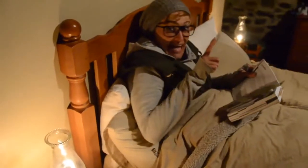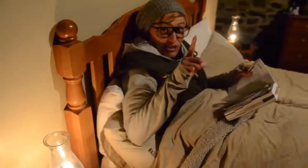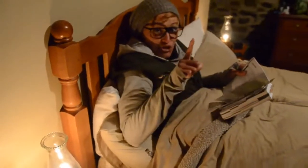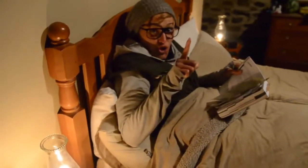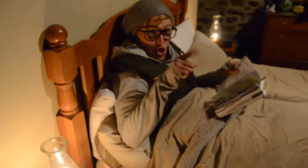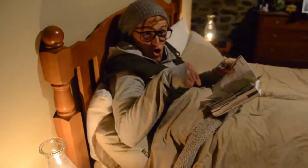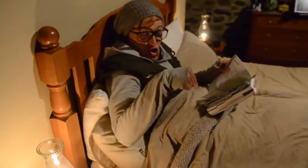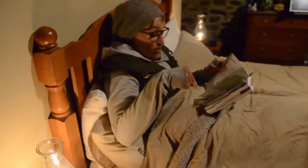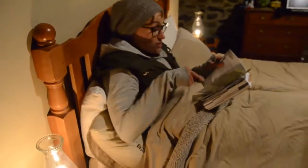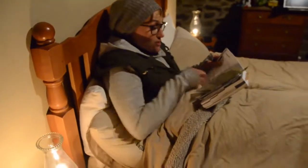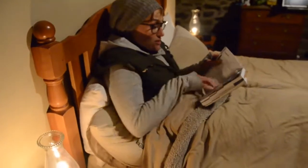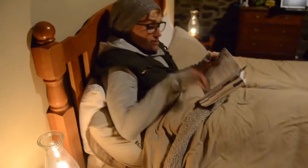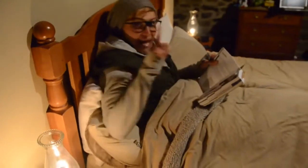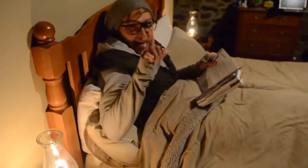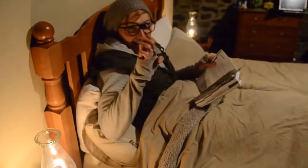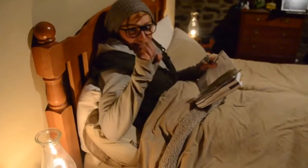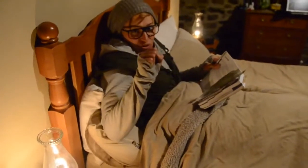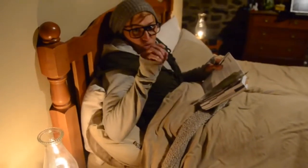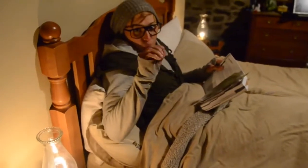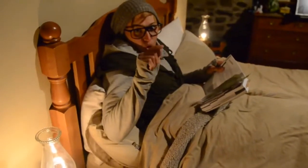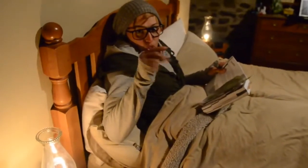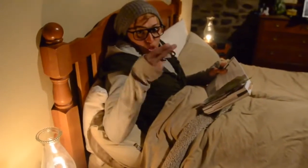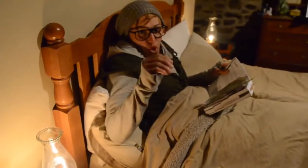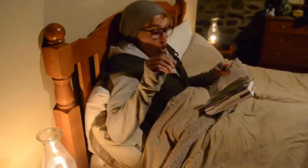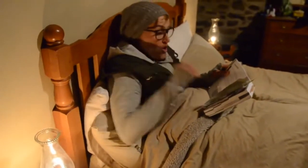This book says that it is really cold